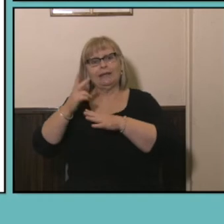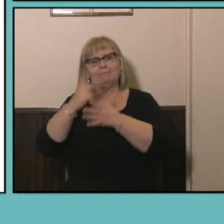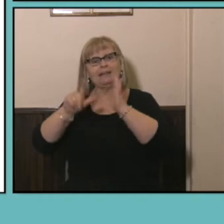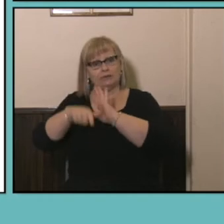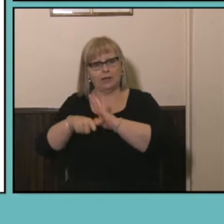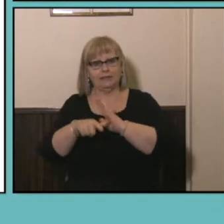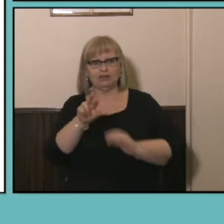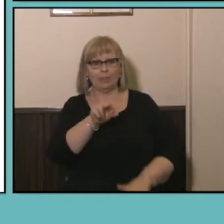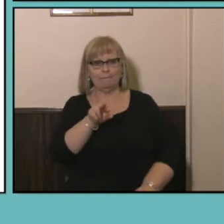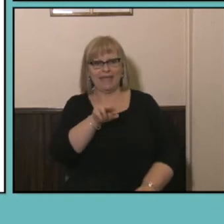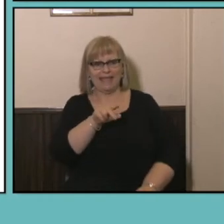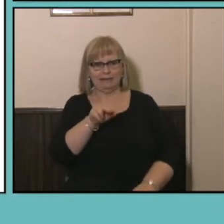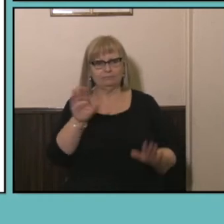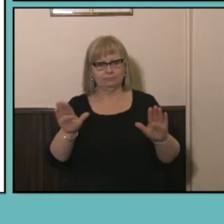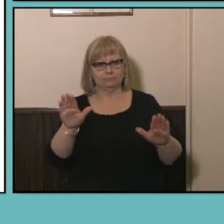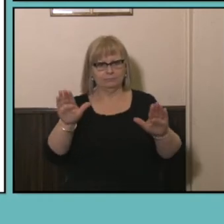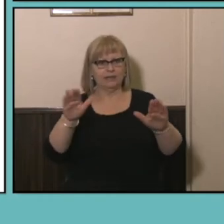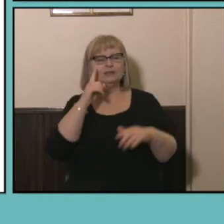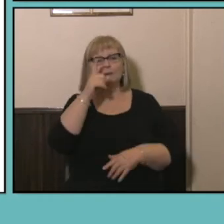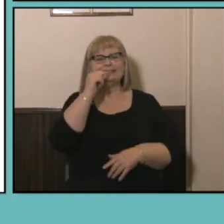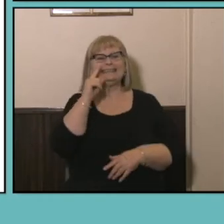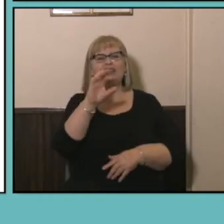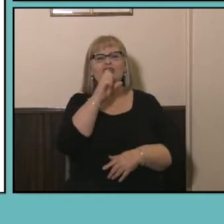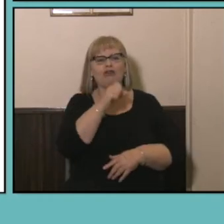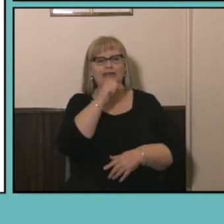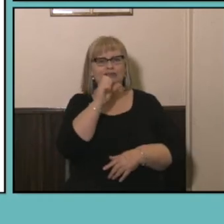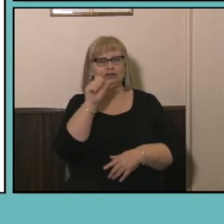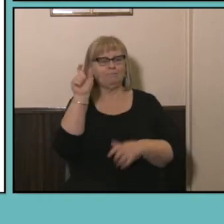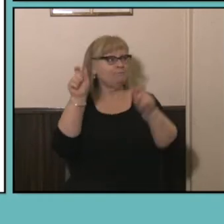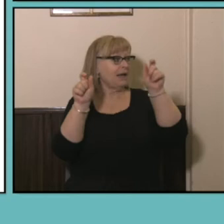looking at the the orange bar there about 33% of mothers working part-time.